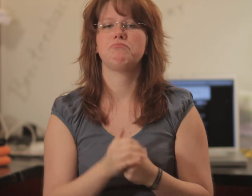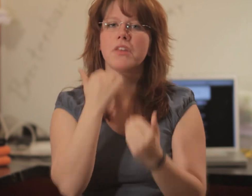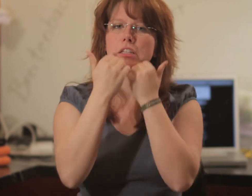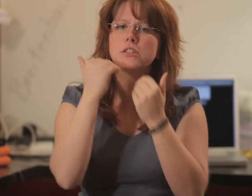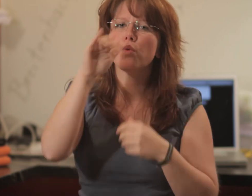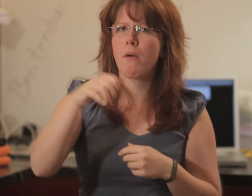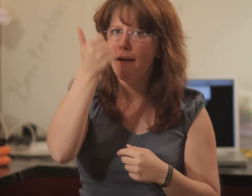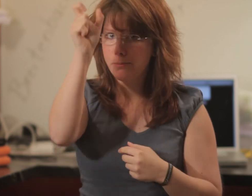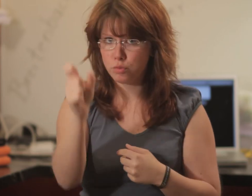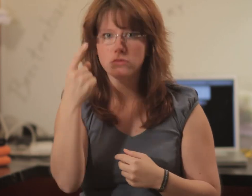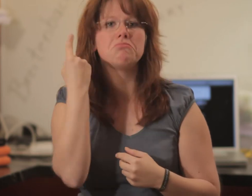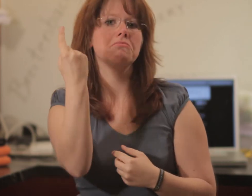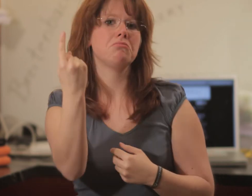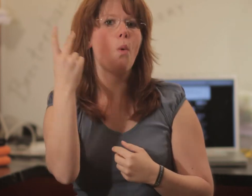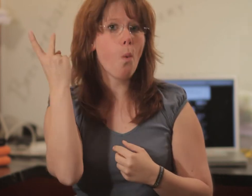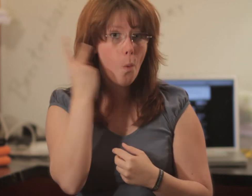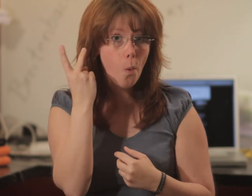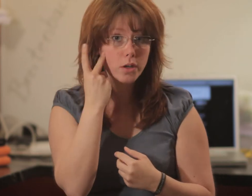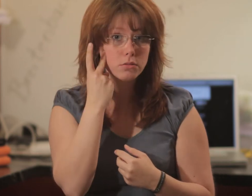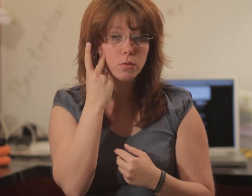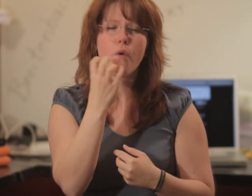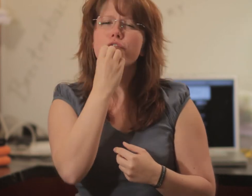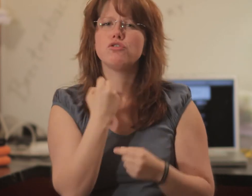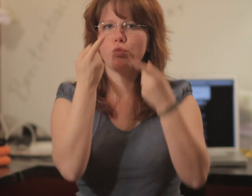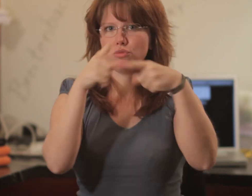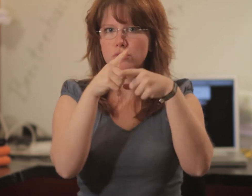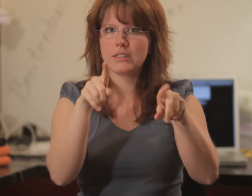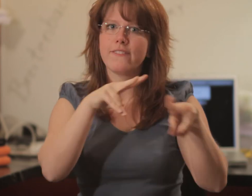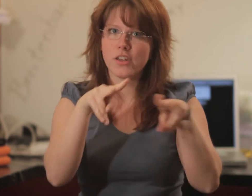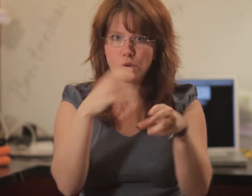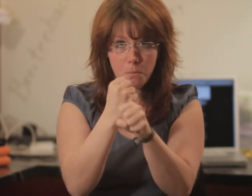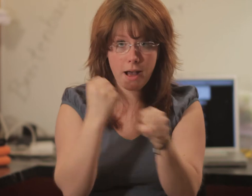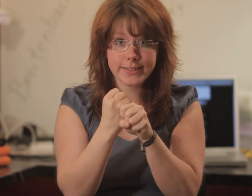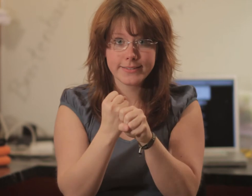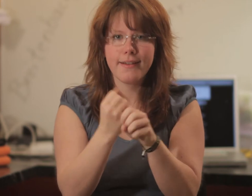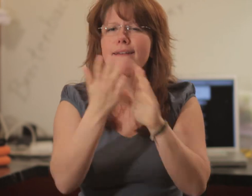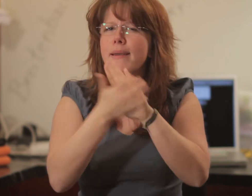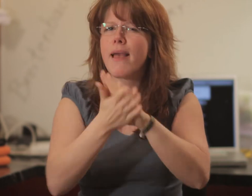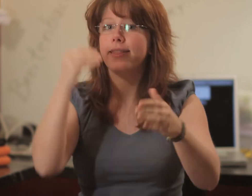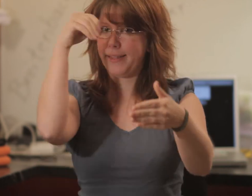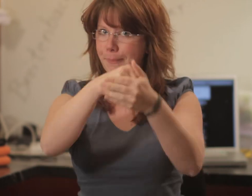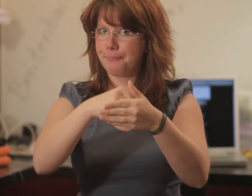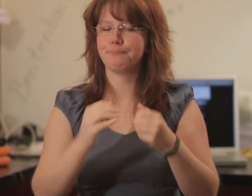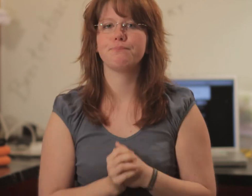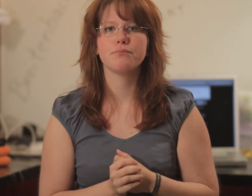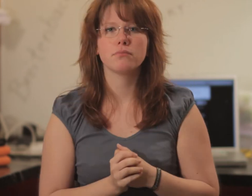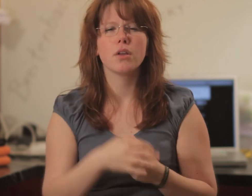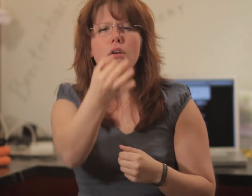hey told me about a hearing Filmmaker who was planning to shoot a music video. With German Sign Language an integral part.